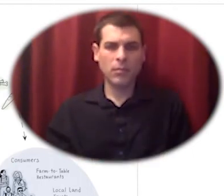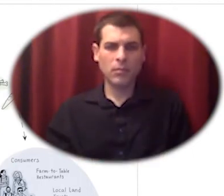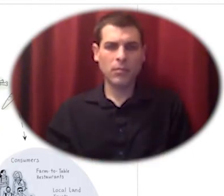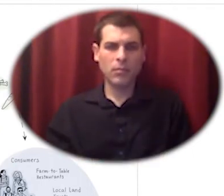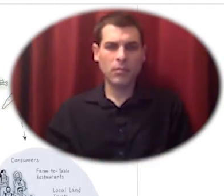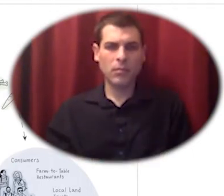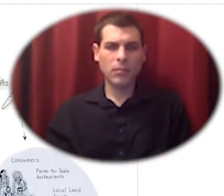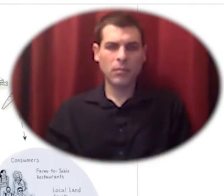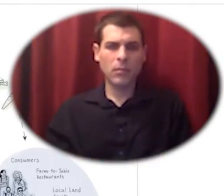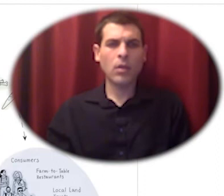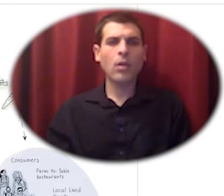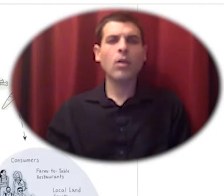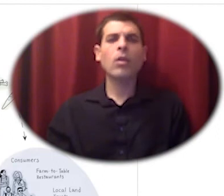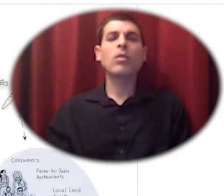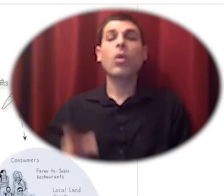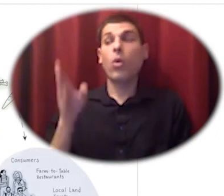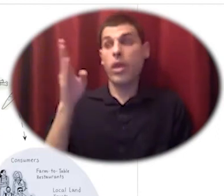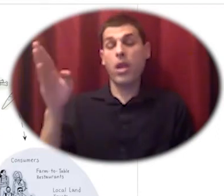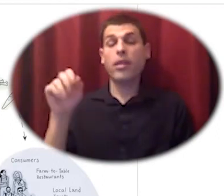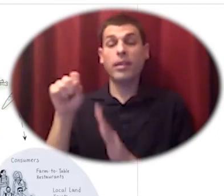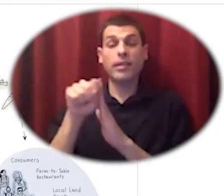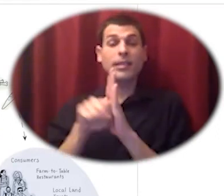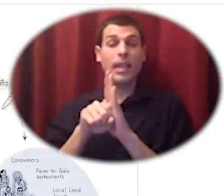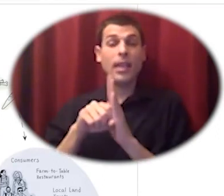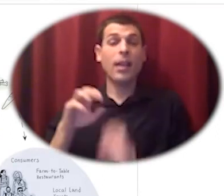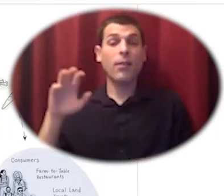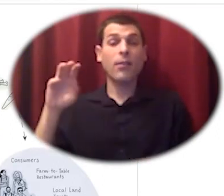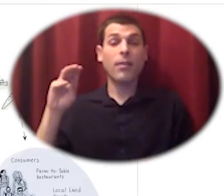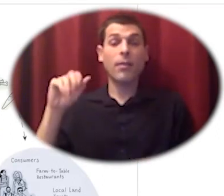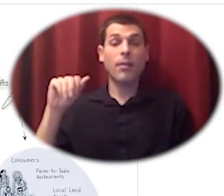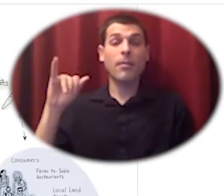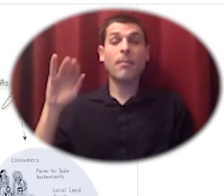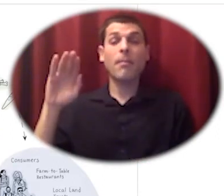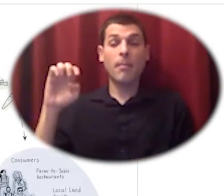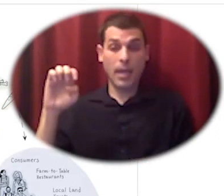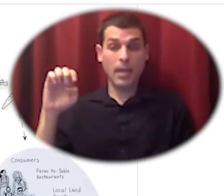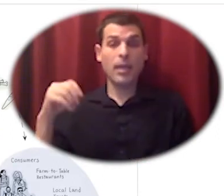jobba central maine agrarian commons the somali bantu community had been living in